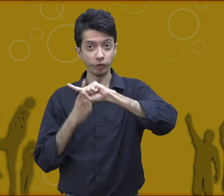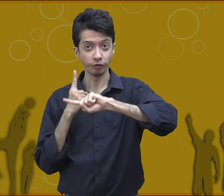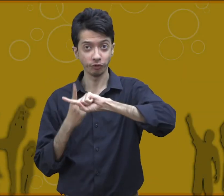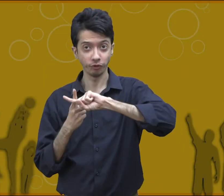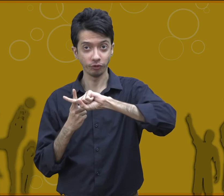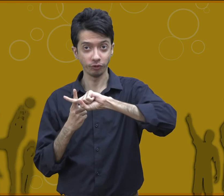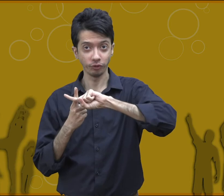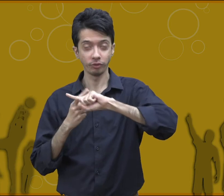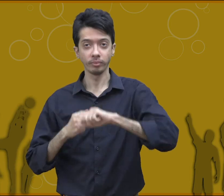optimism